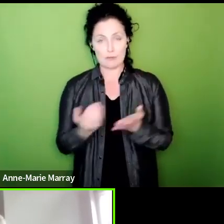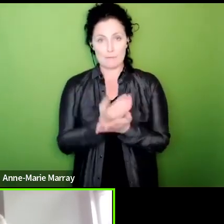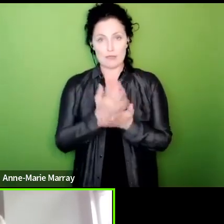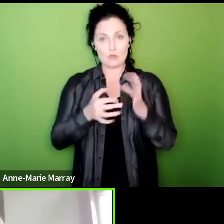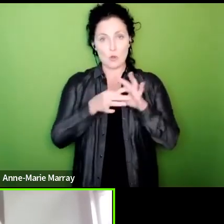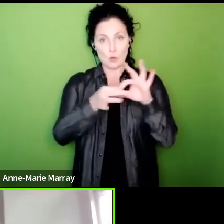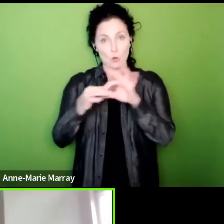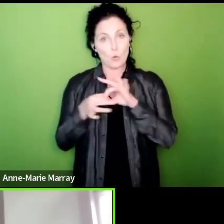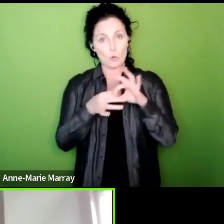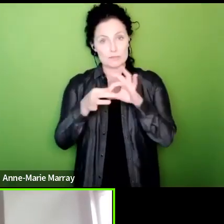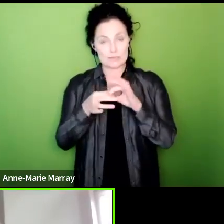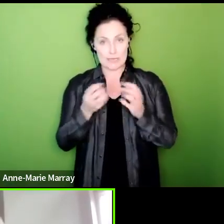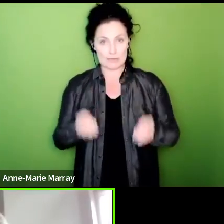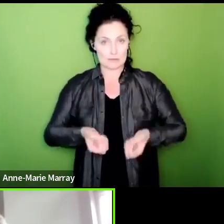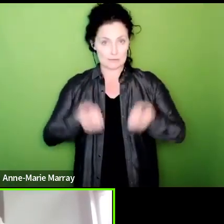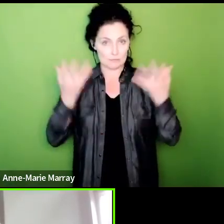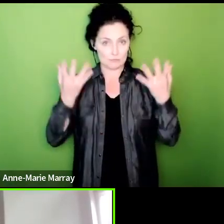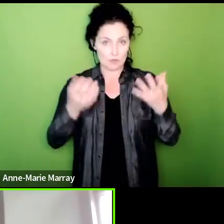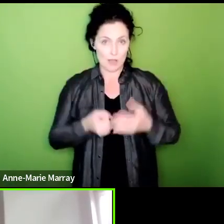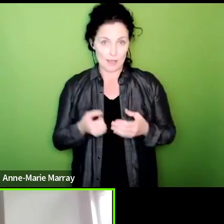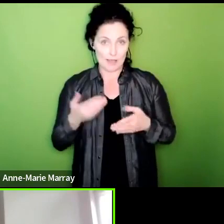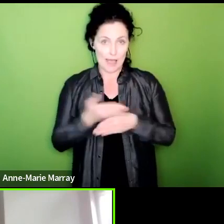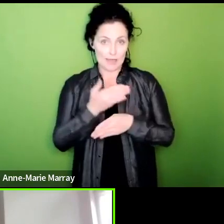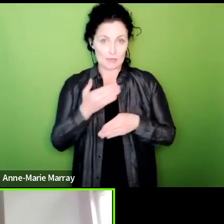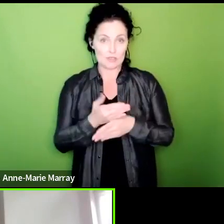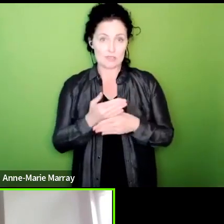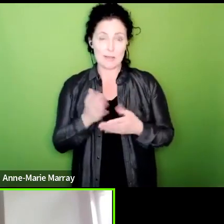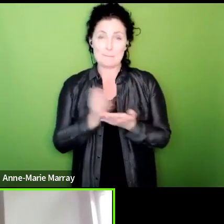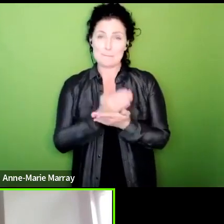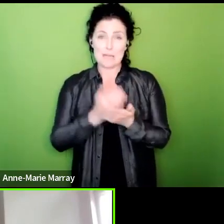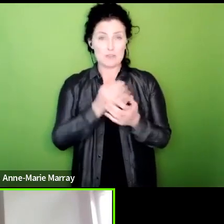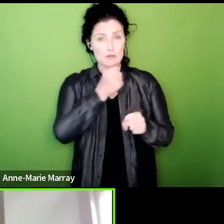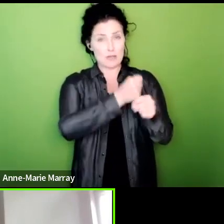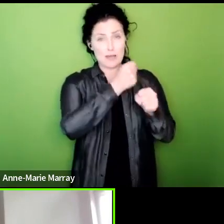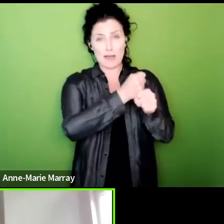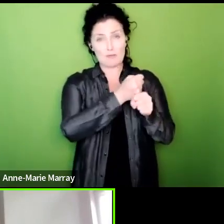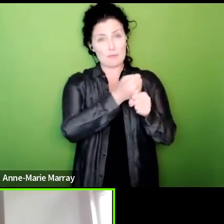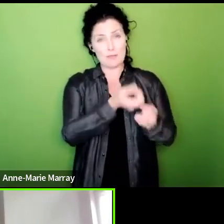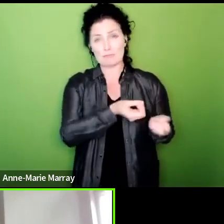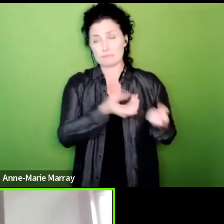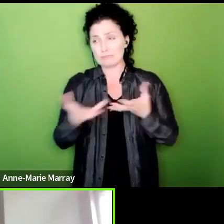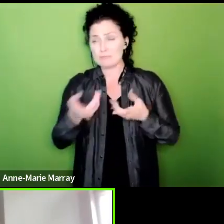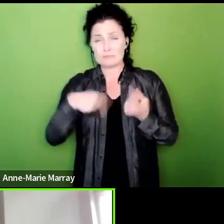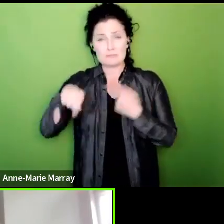concessions to all workers who deserve so much more than they're getting but we also have plans